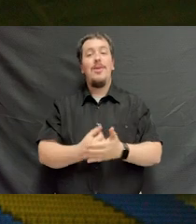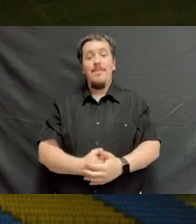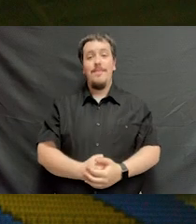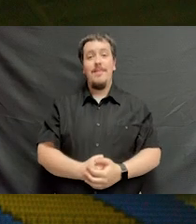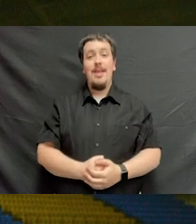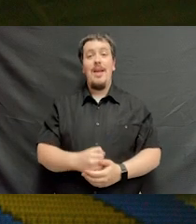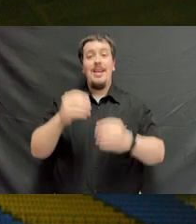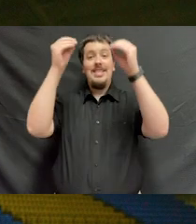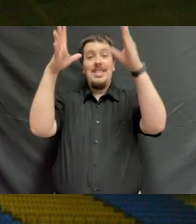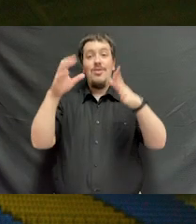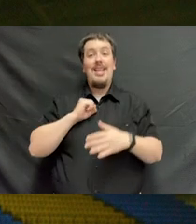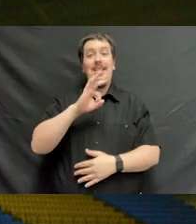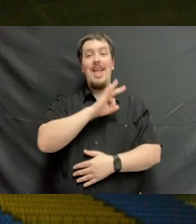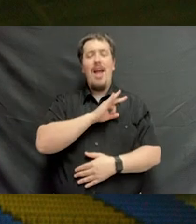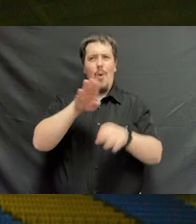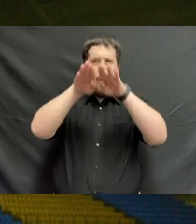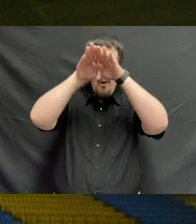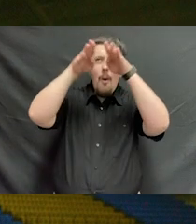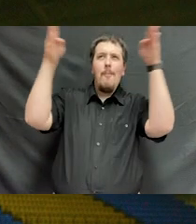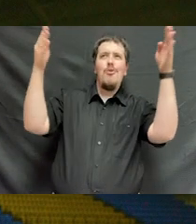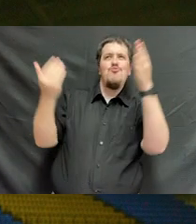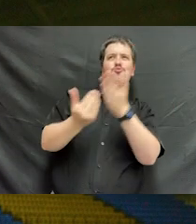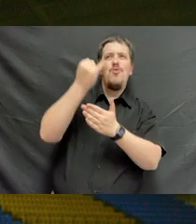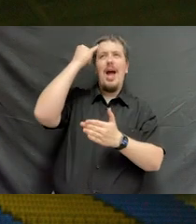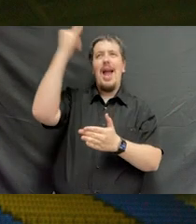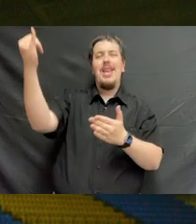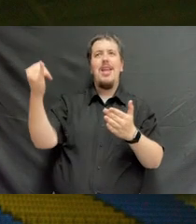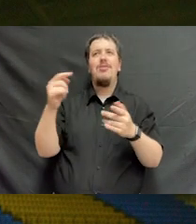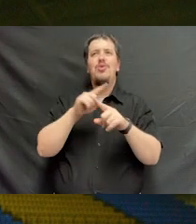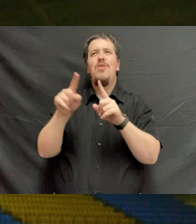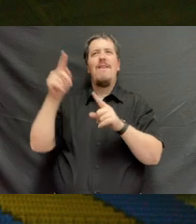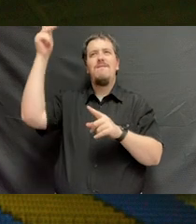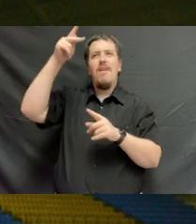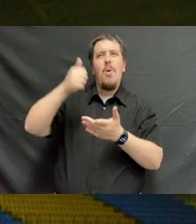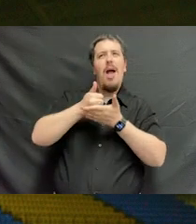Our faculty and staff have opened your mind to new ideas and philosophies that will serve you well